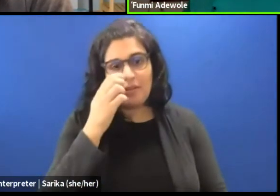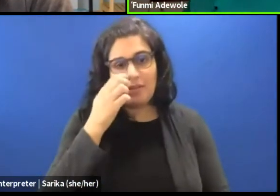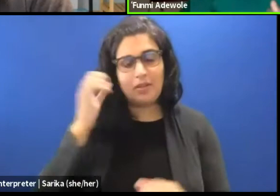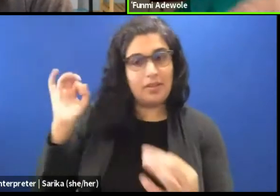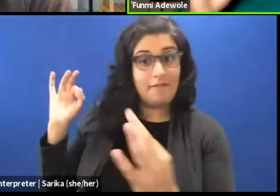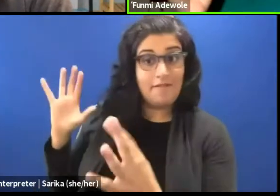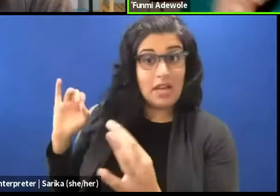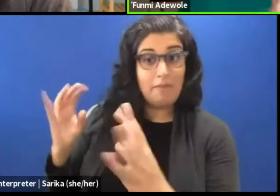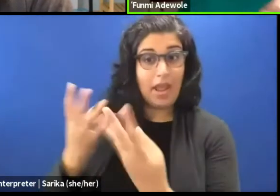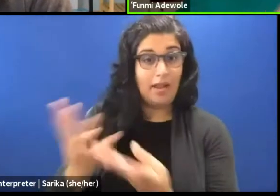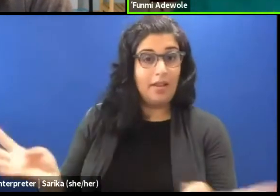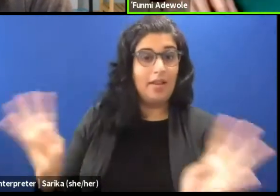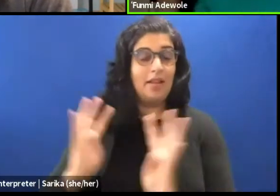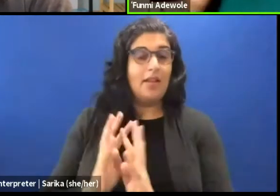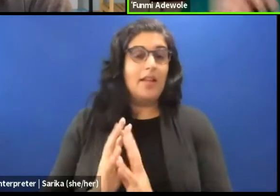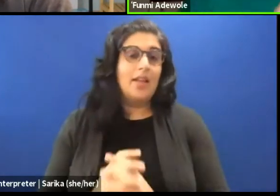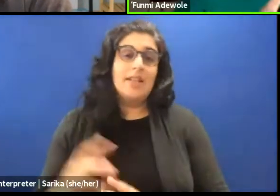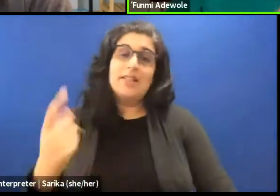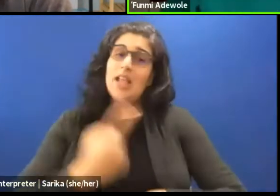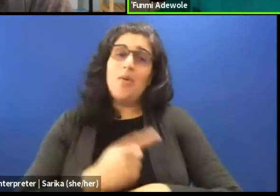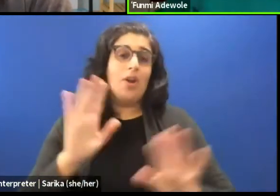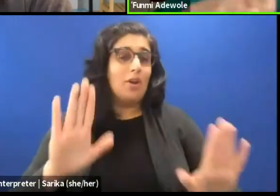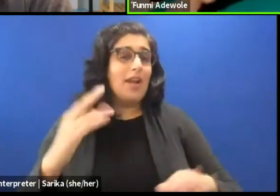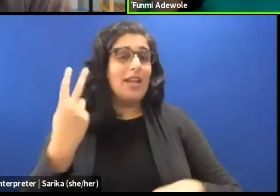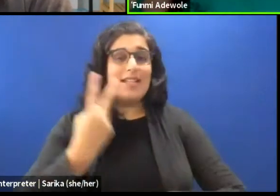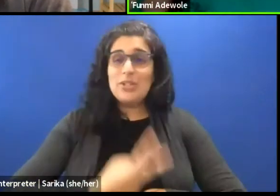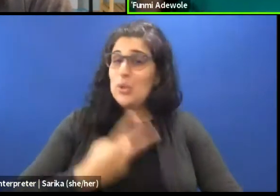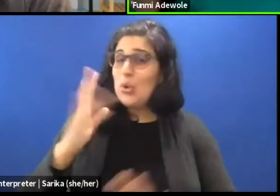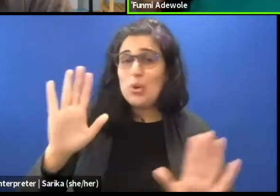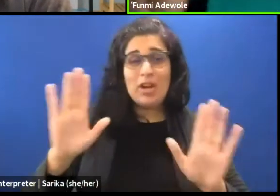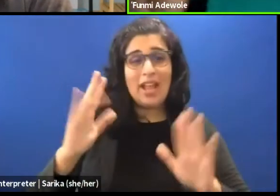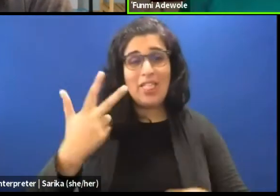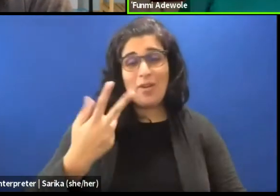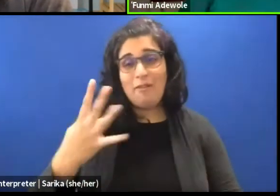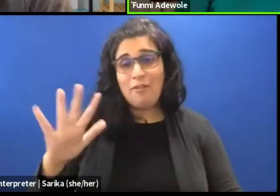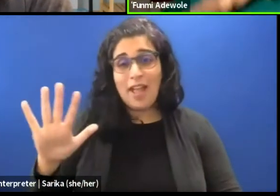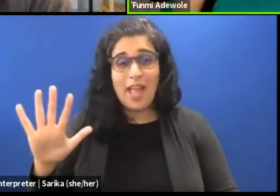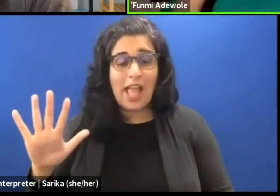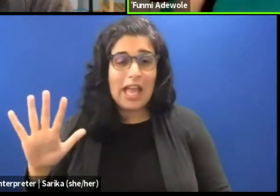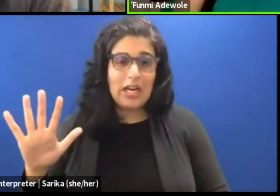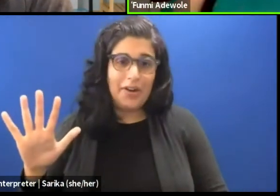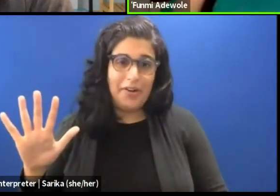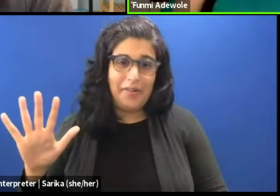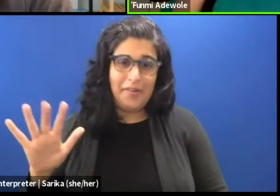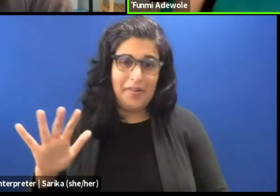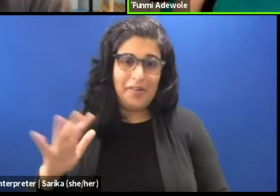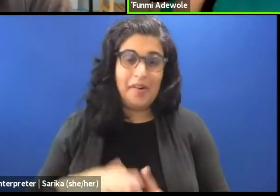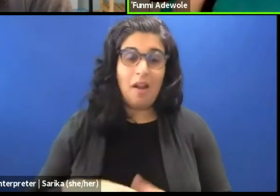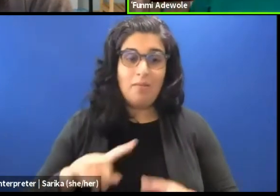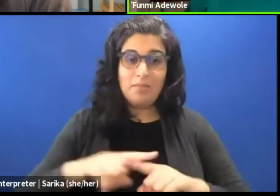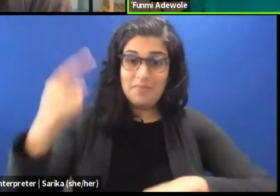they will say, oh, day one, you were great, day two, you were great, three, four, five, but on the day of the performance,